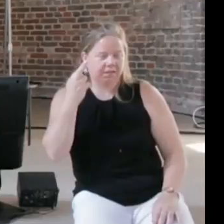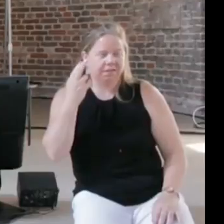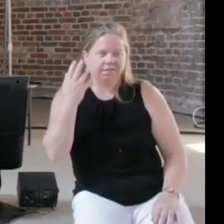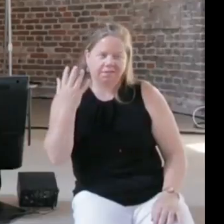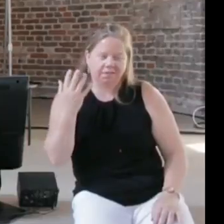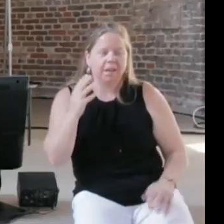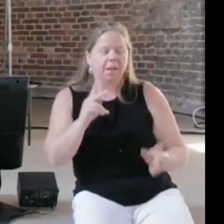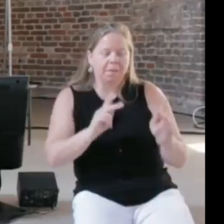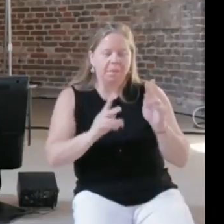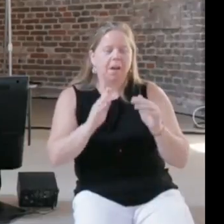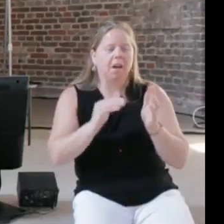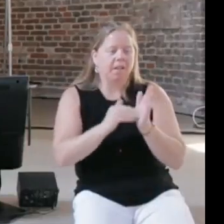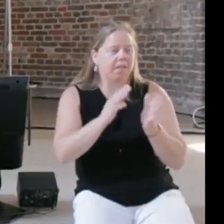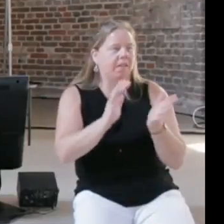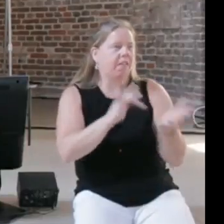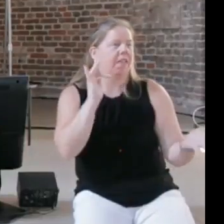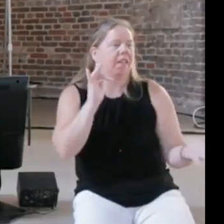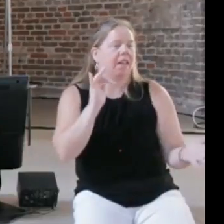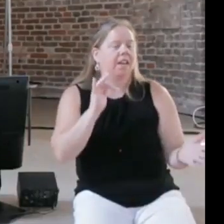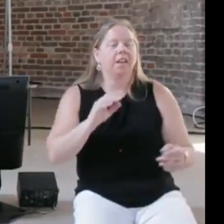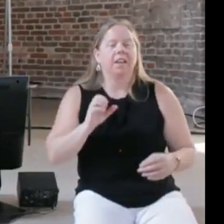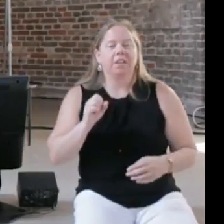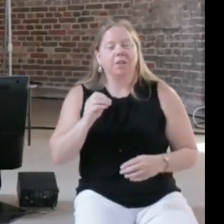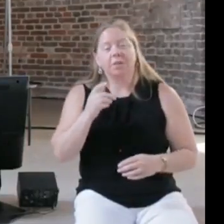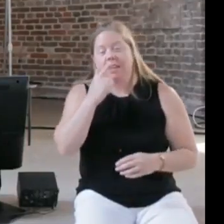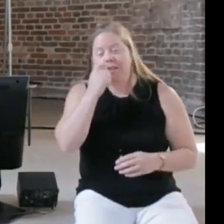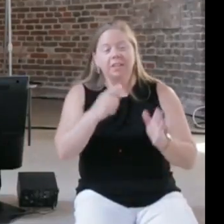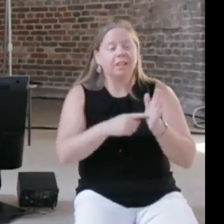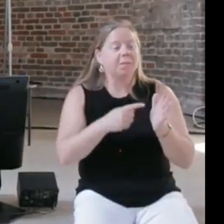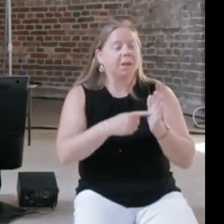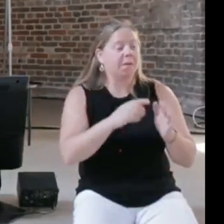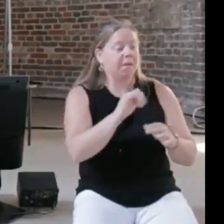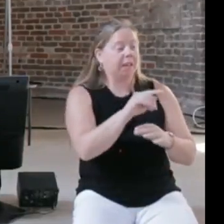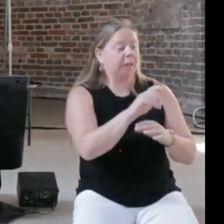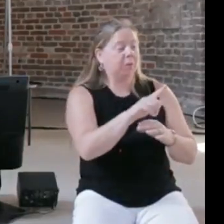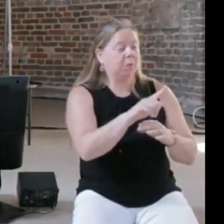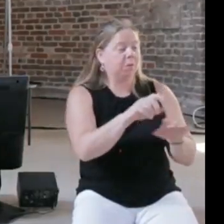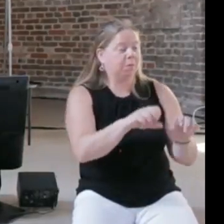art is when they break the tools, and it does two things, I think it advances the tool,